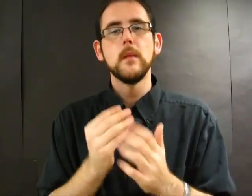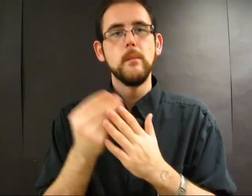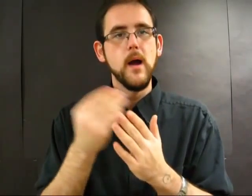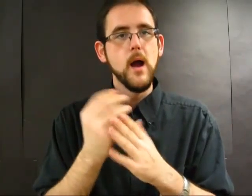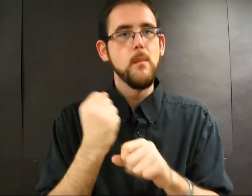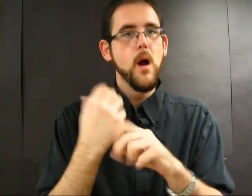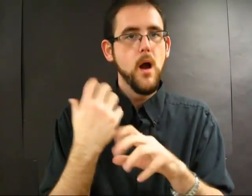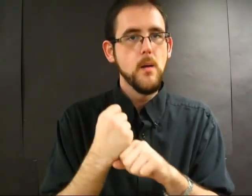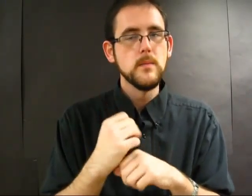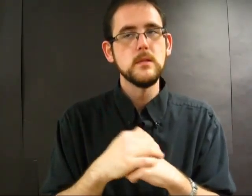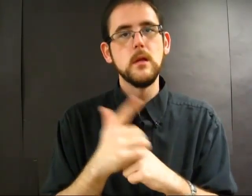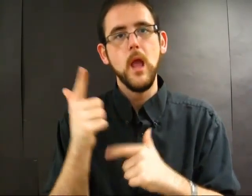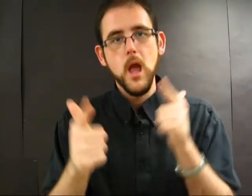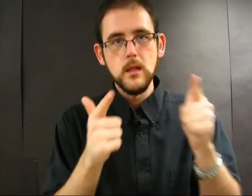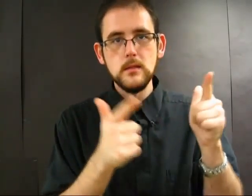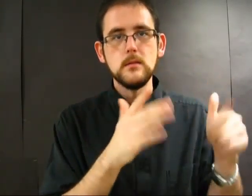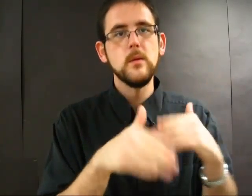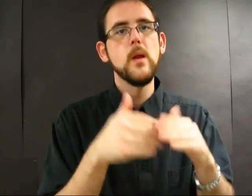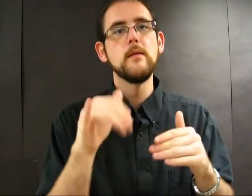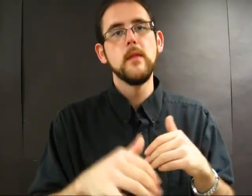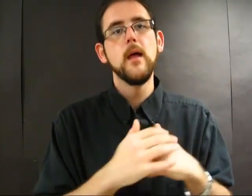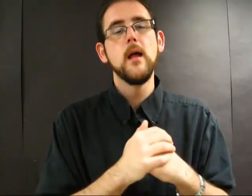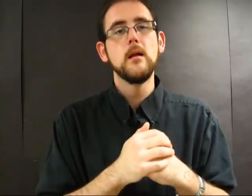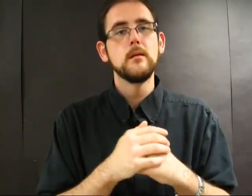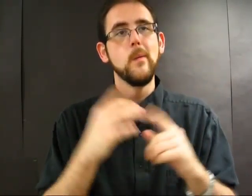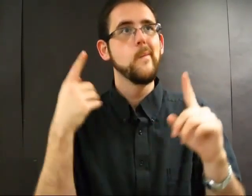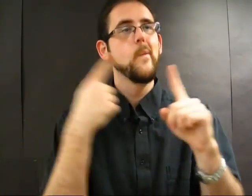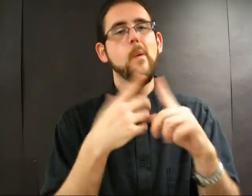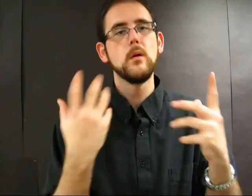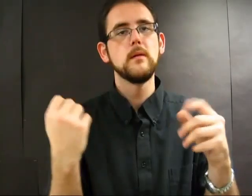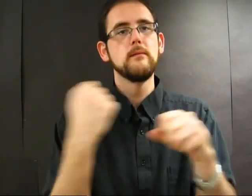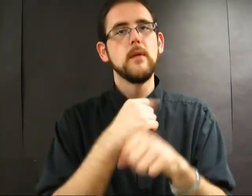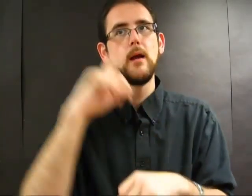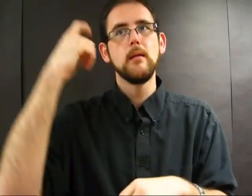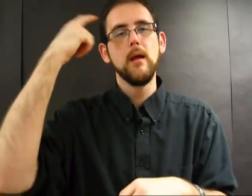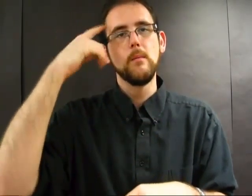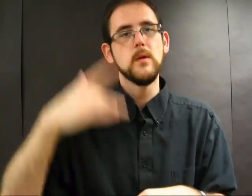They buy bombmaking materials, as well as guns and ammo in order to fight the oppressive